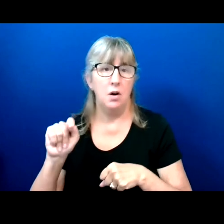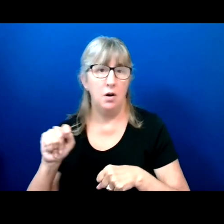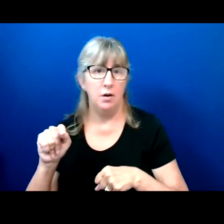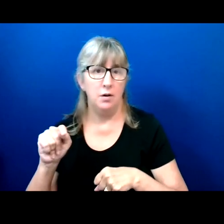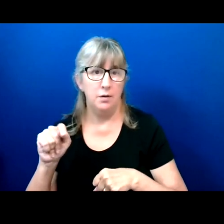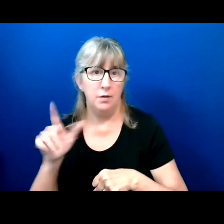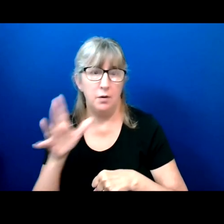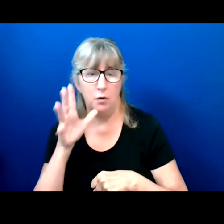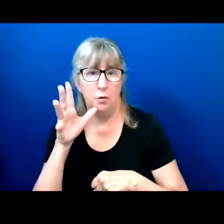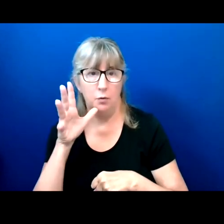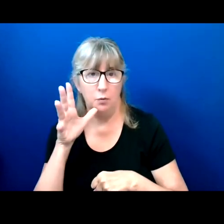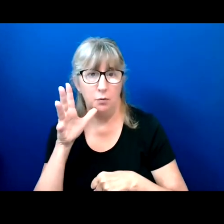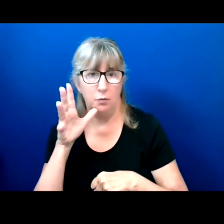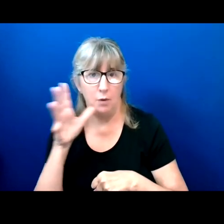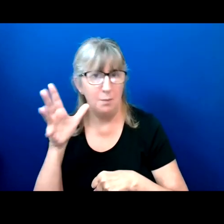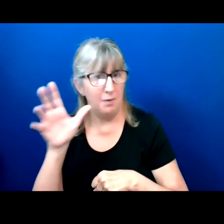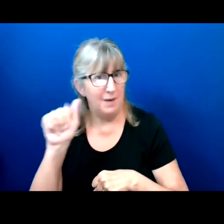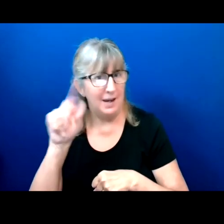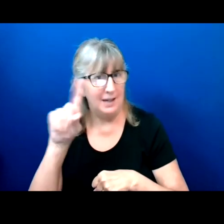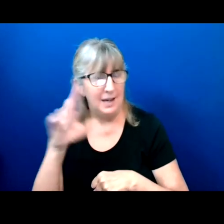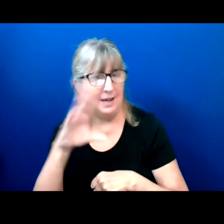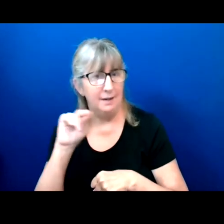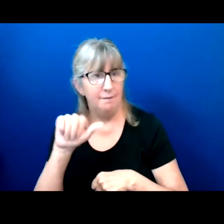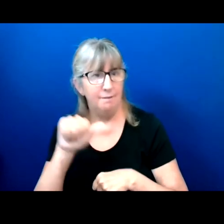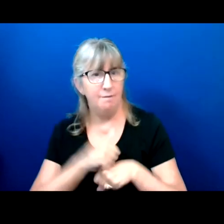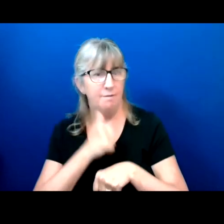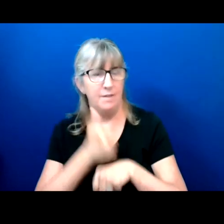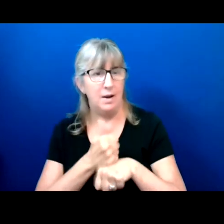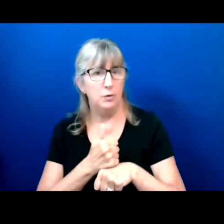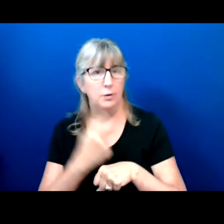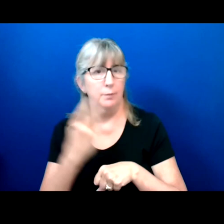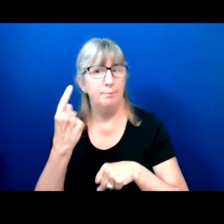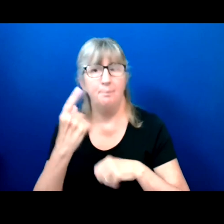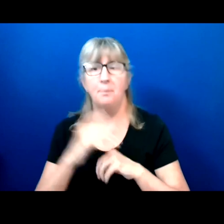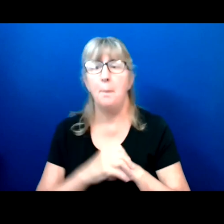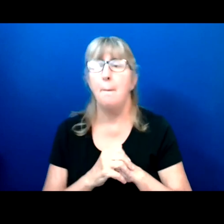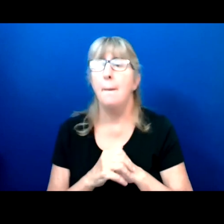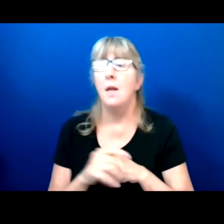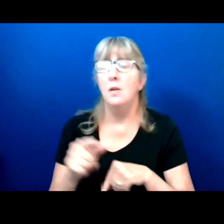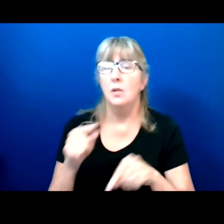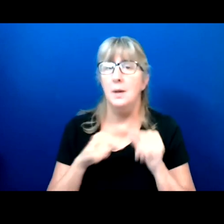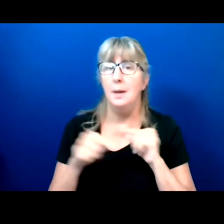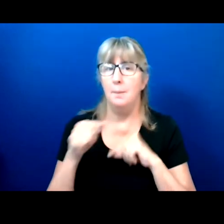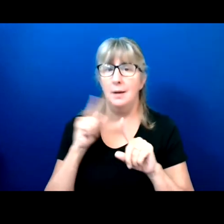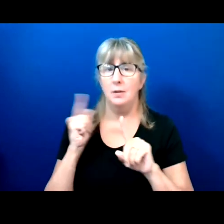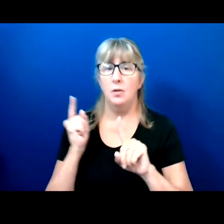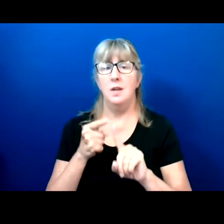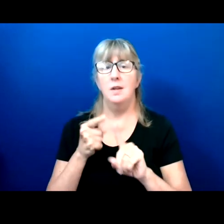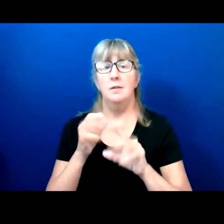And so let me get back to the important thank yous.